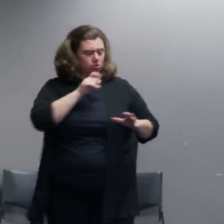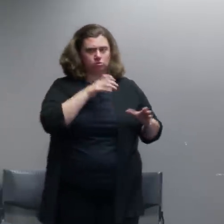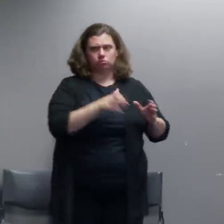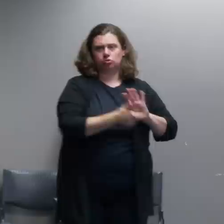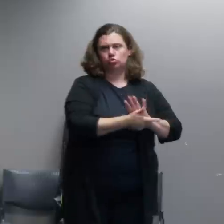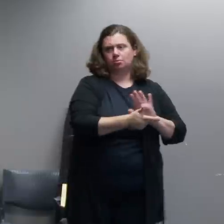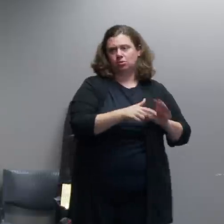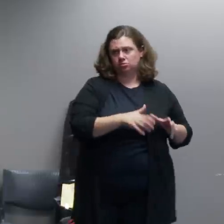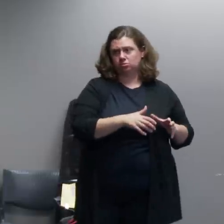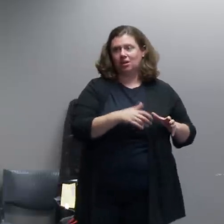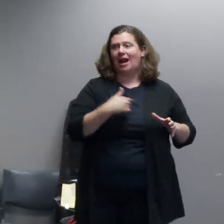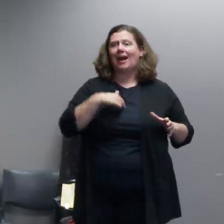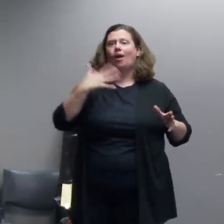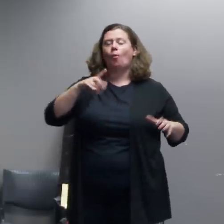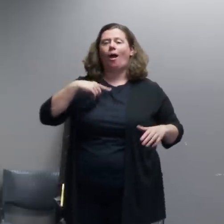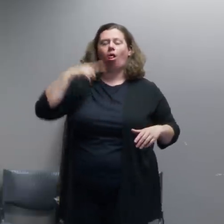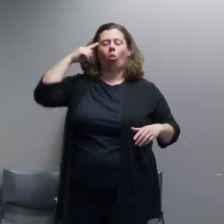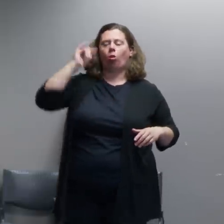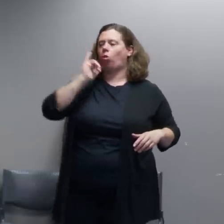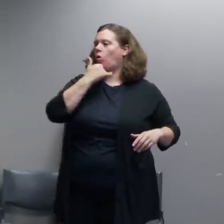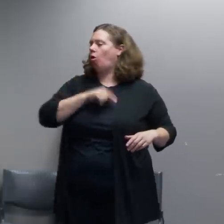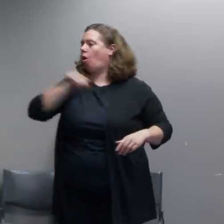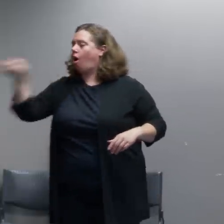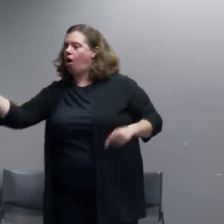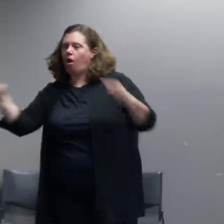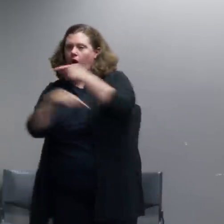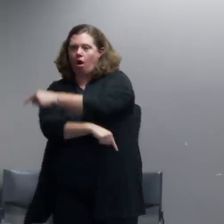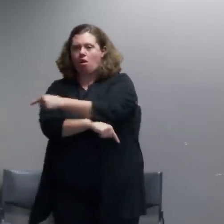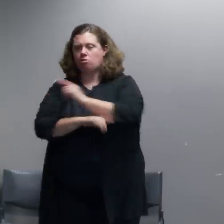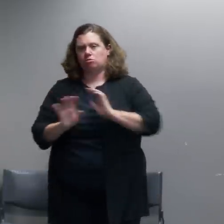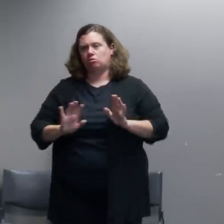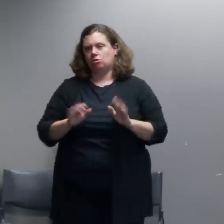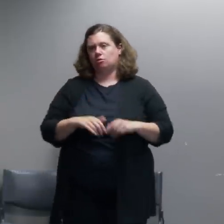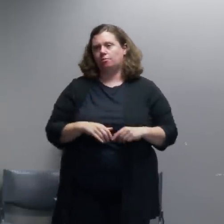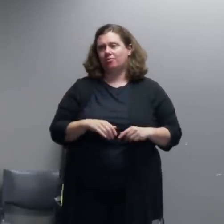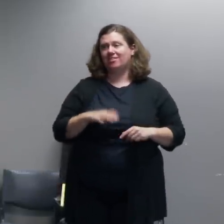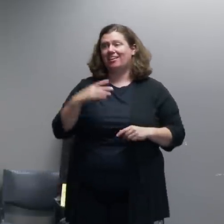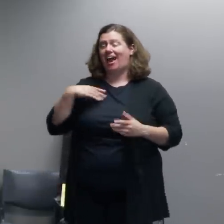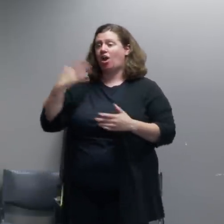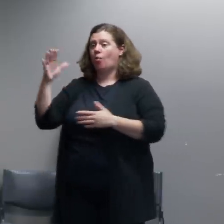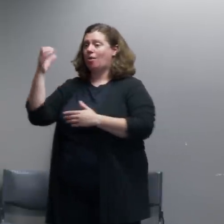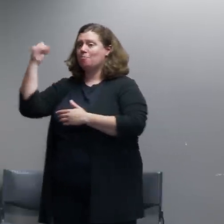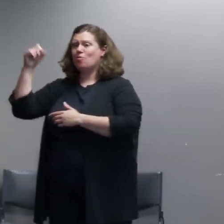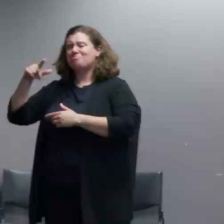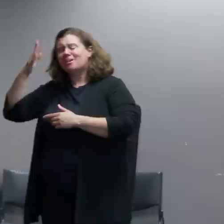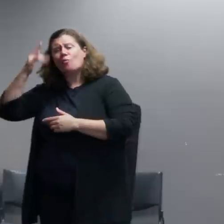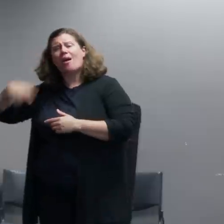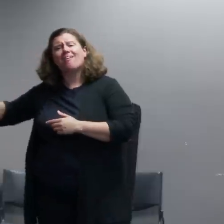conflate peaceful protest about legitimate issues